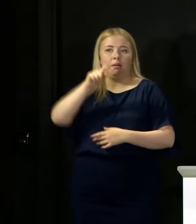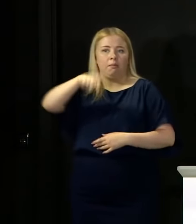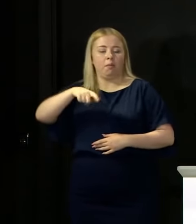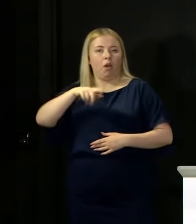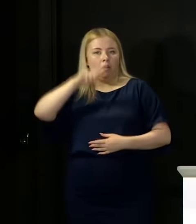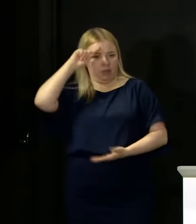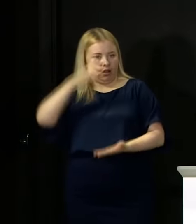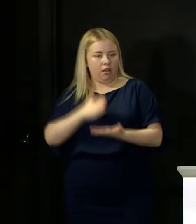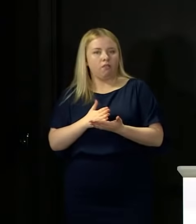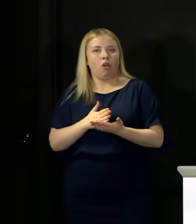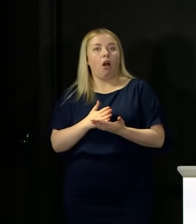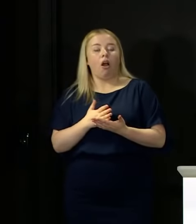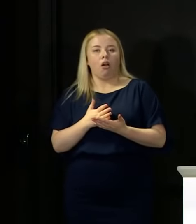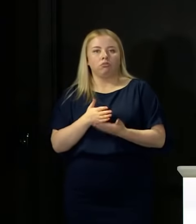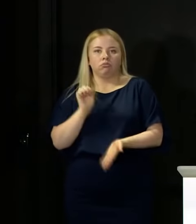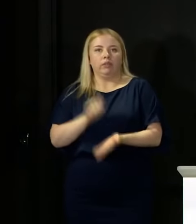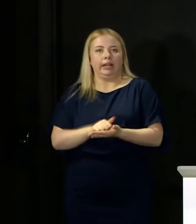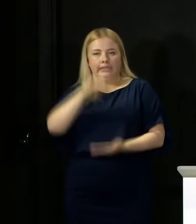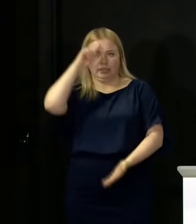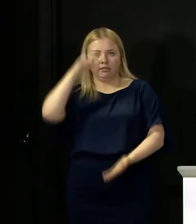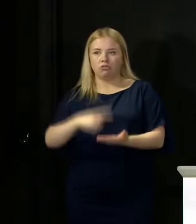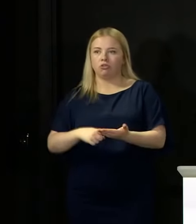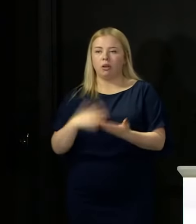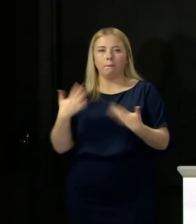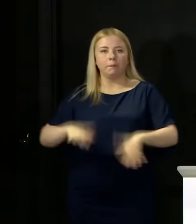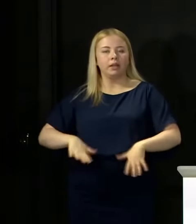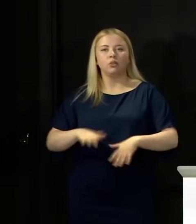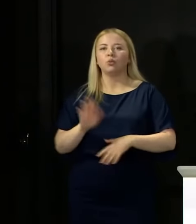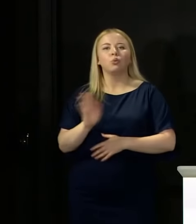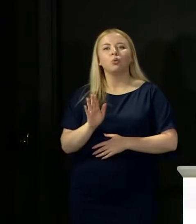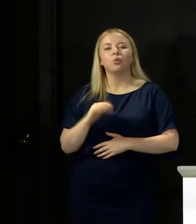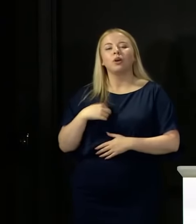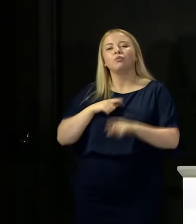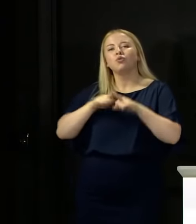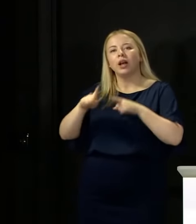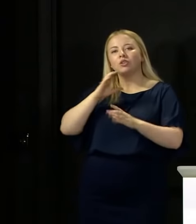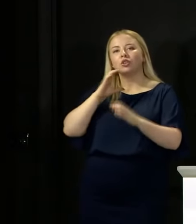So I want to communicate decisions, not speculations about decisions.